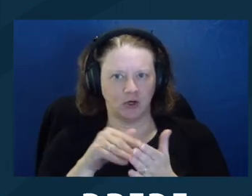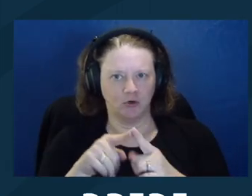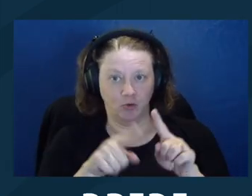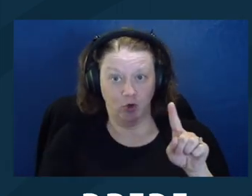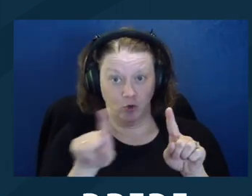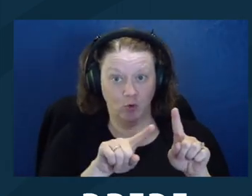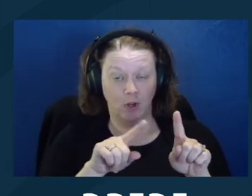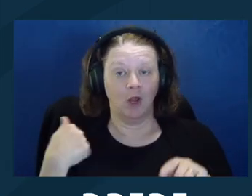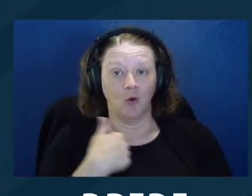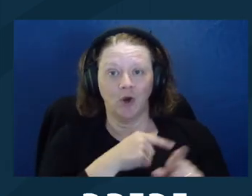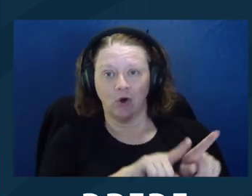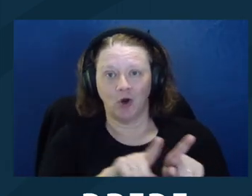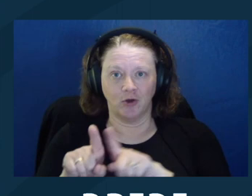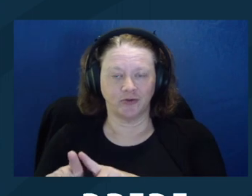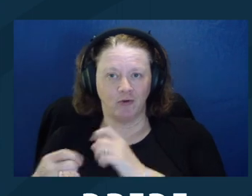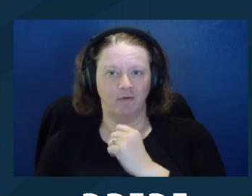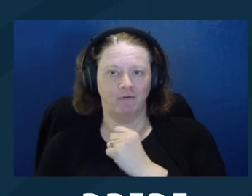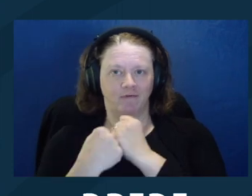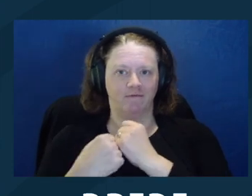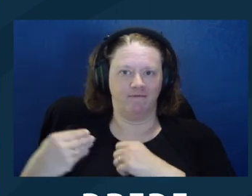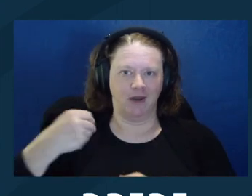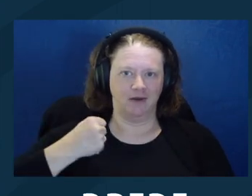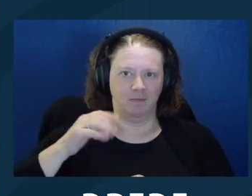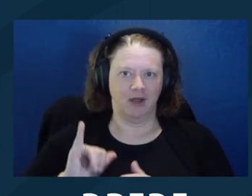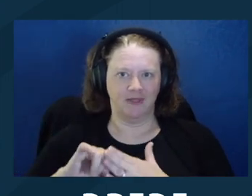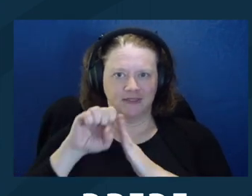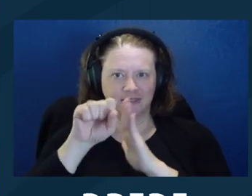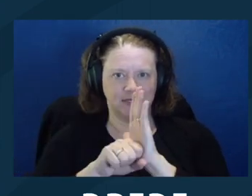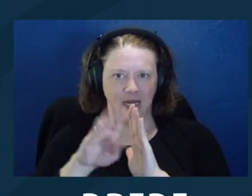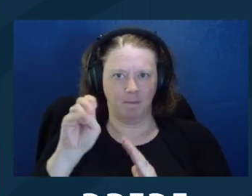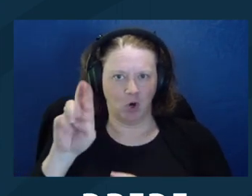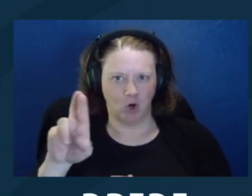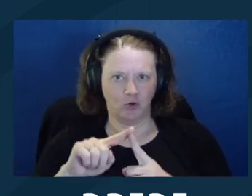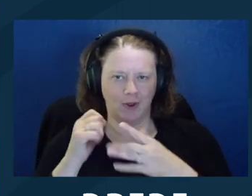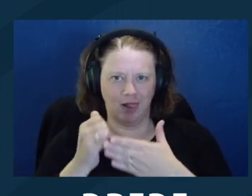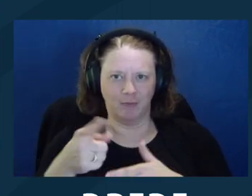in California. We exist as a support center to you, and we